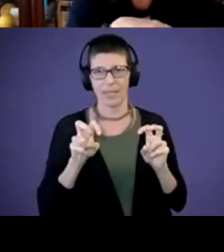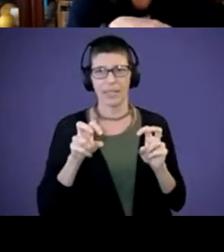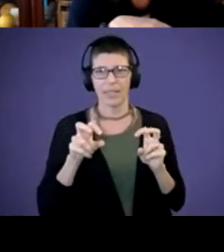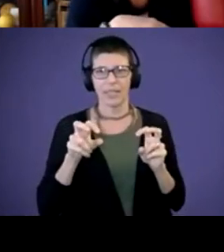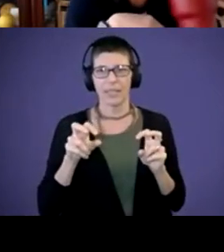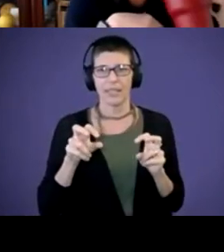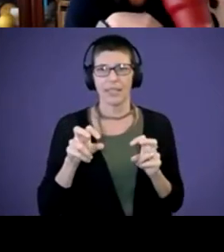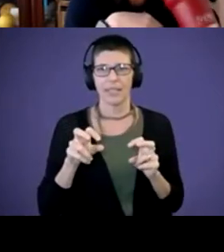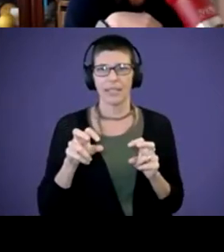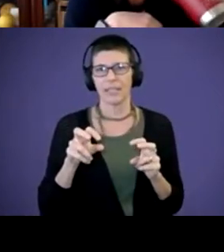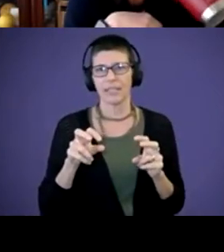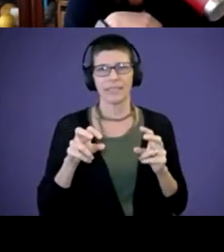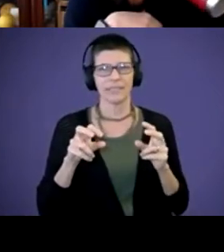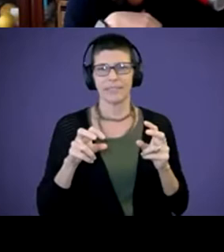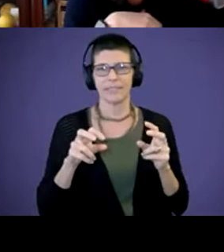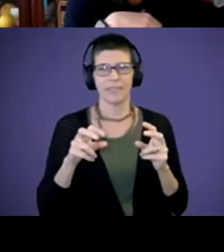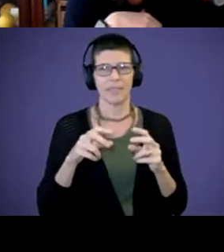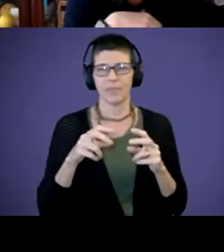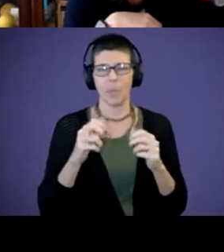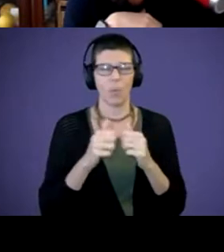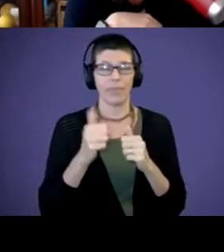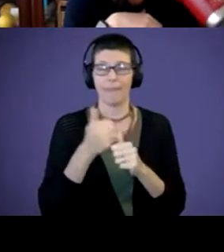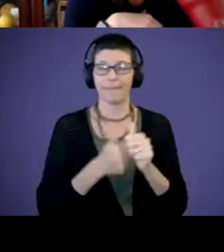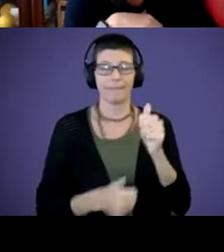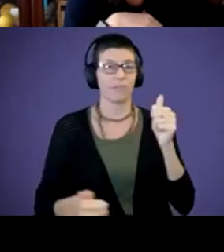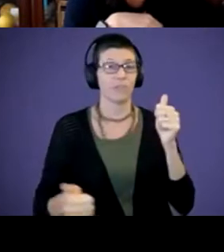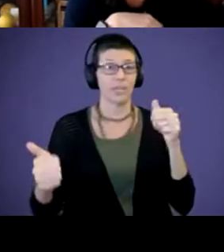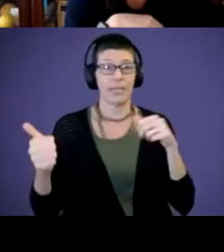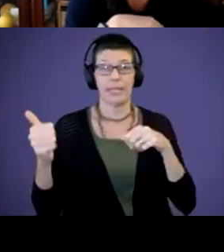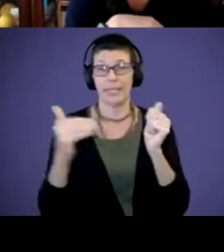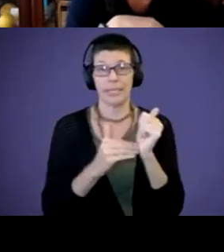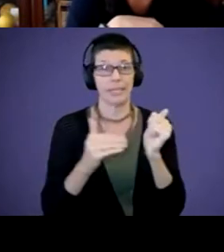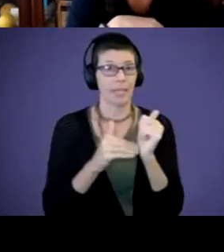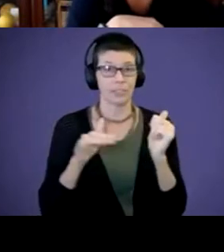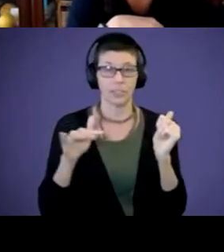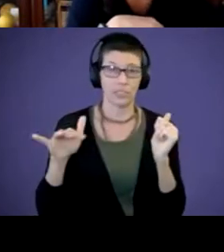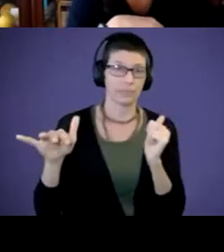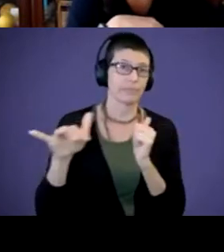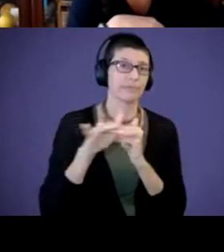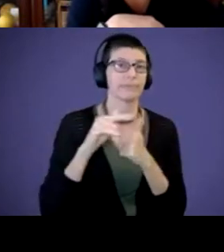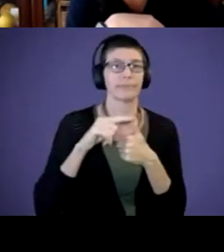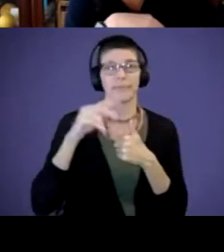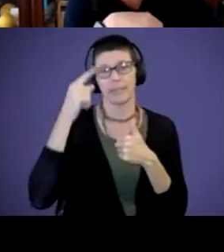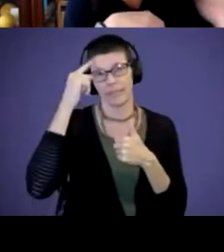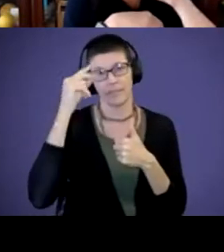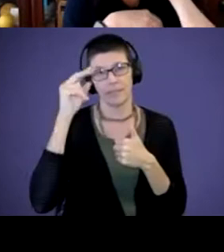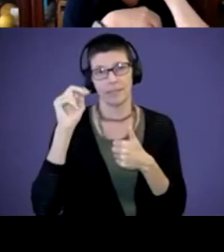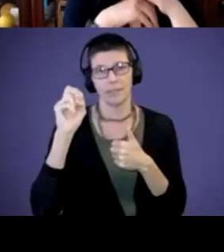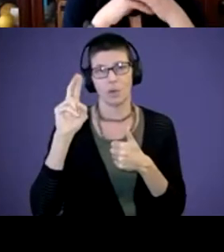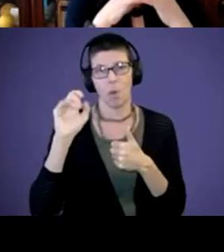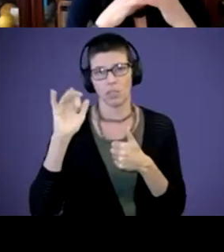every known doctor. We had a neurologist. We had the developmental specialist,